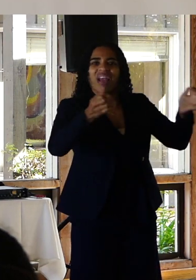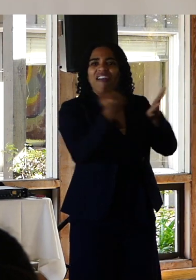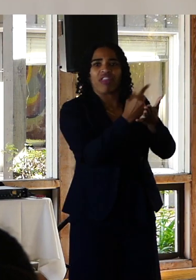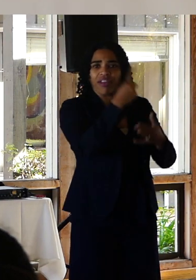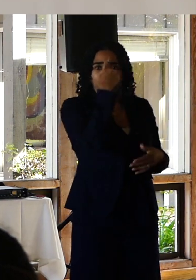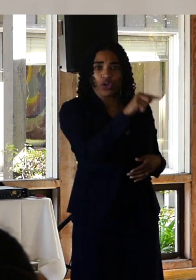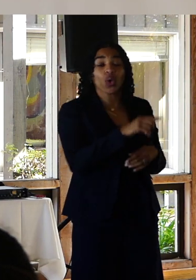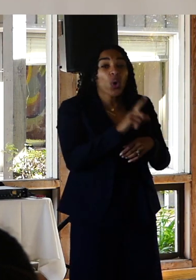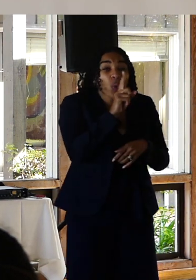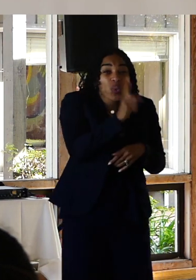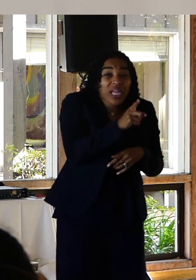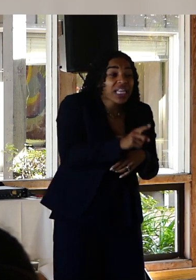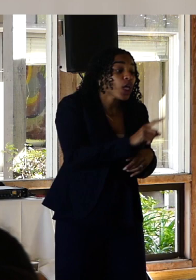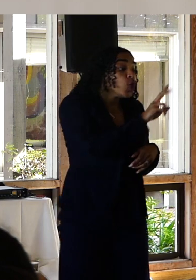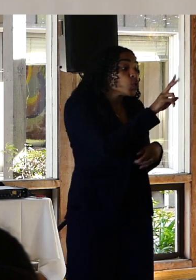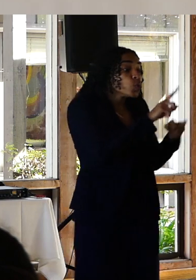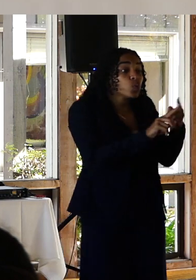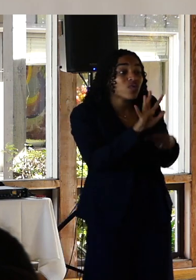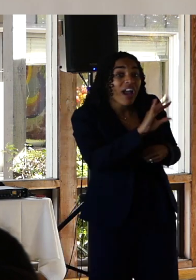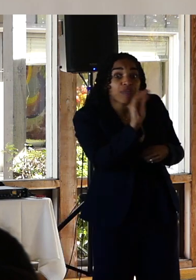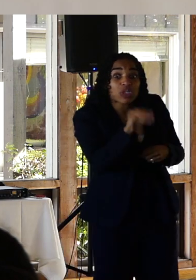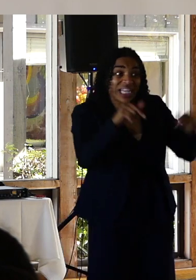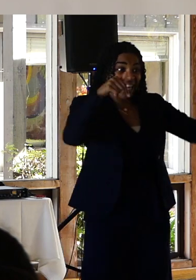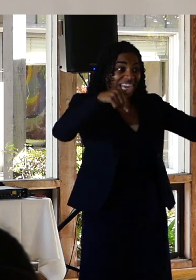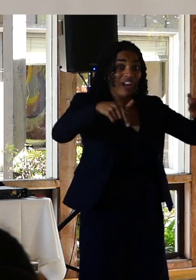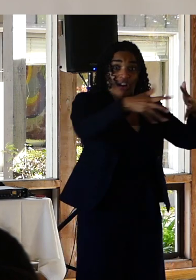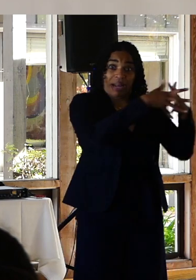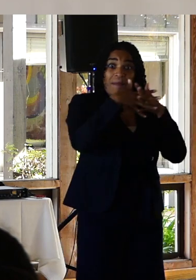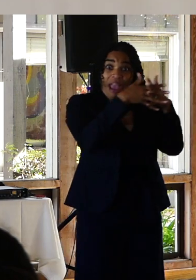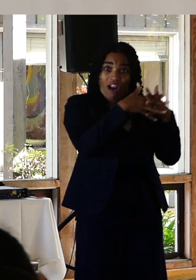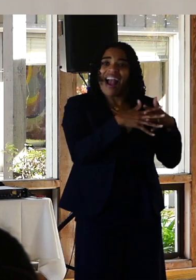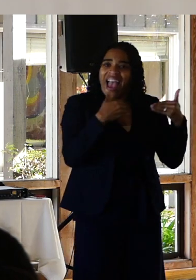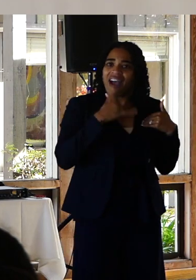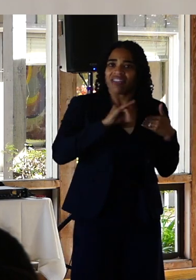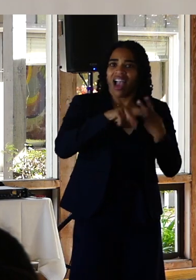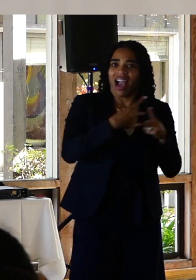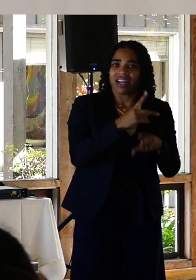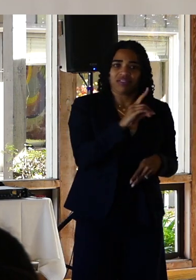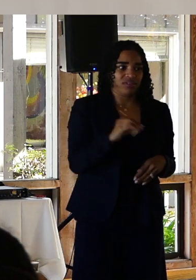roughly two to five percent of the general American population. We represent